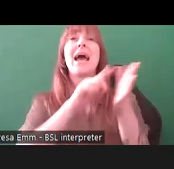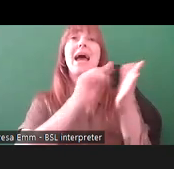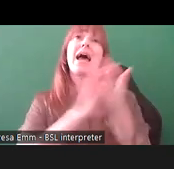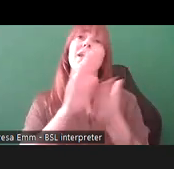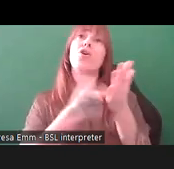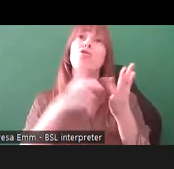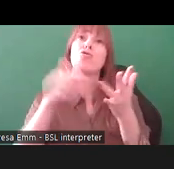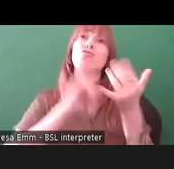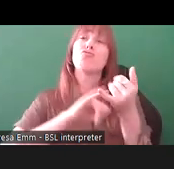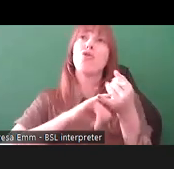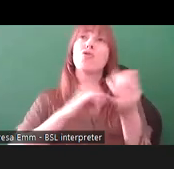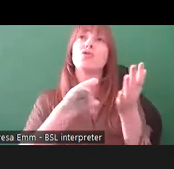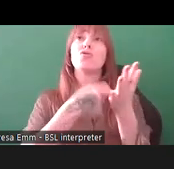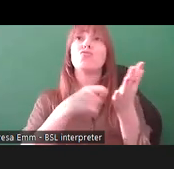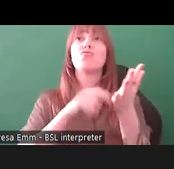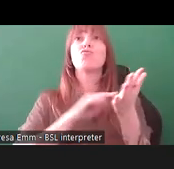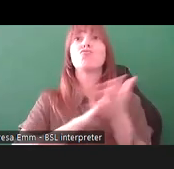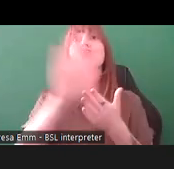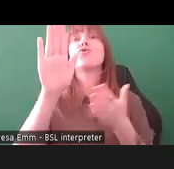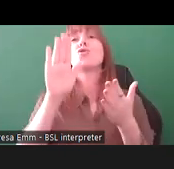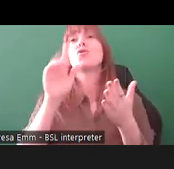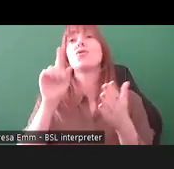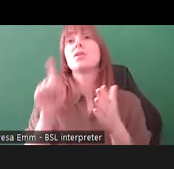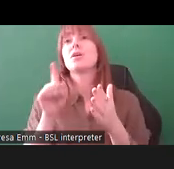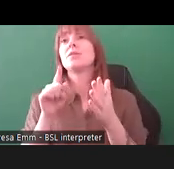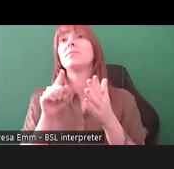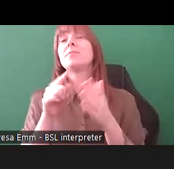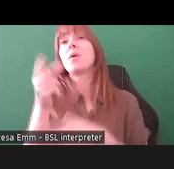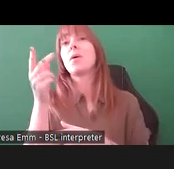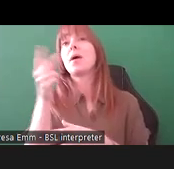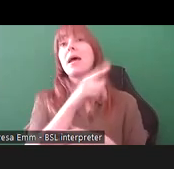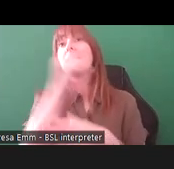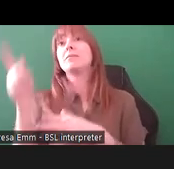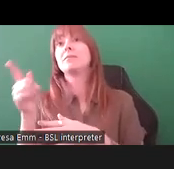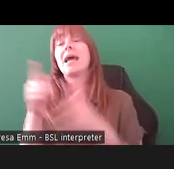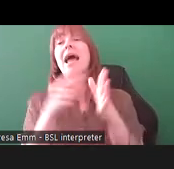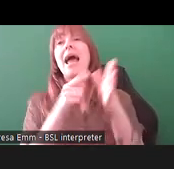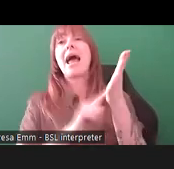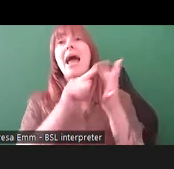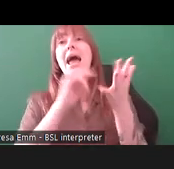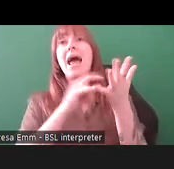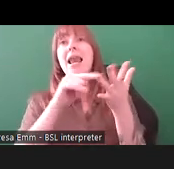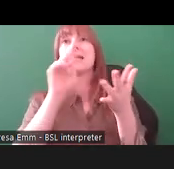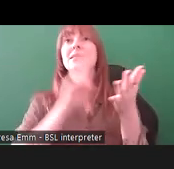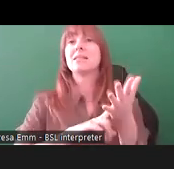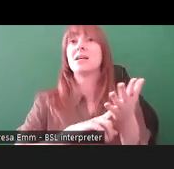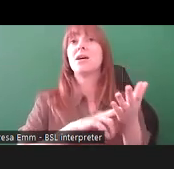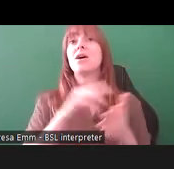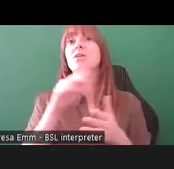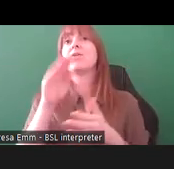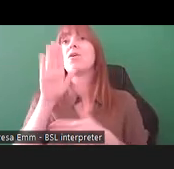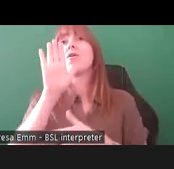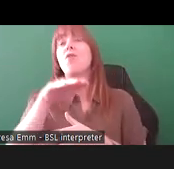and Alison-Wilde. Hannah and Ruth are both from Manchester and Alison's from Newcastle. They were